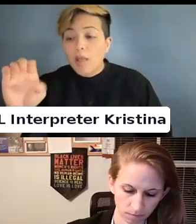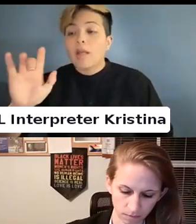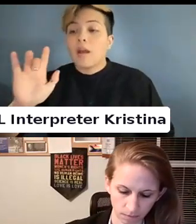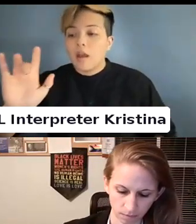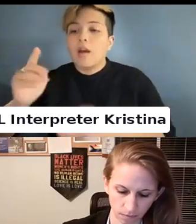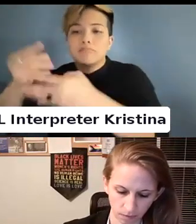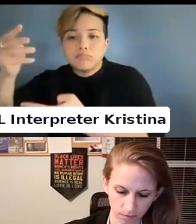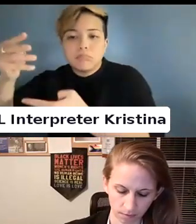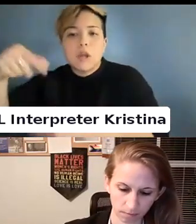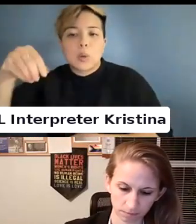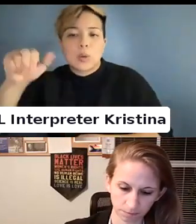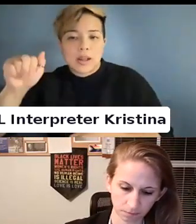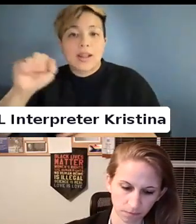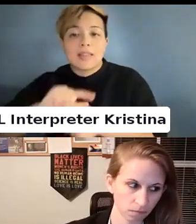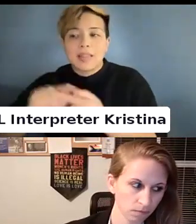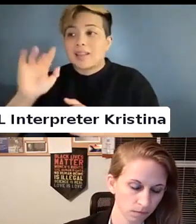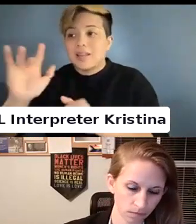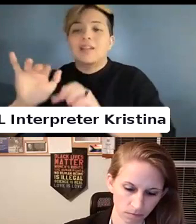send a question.